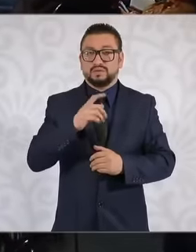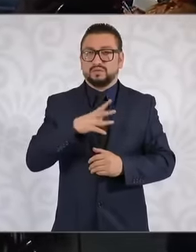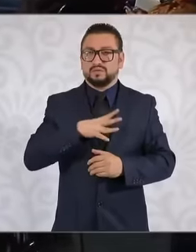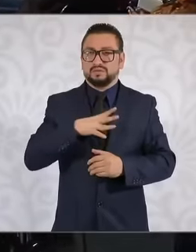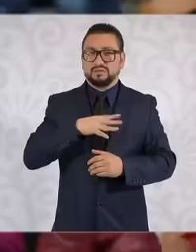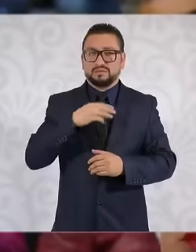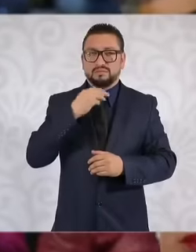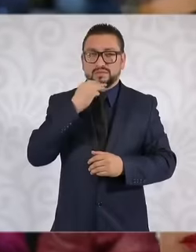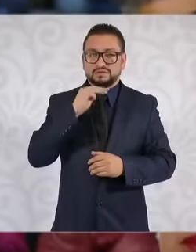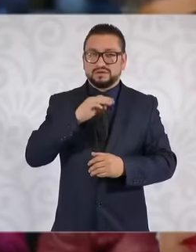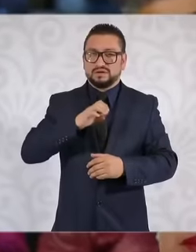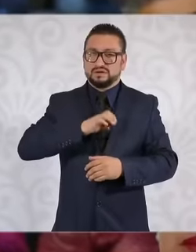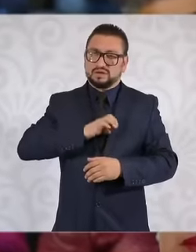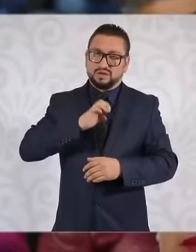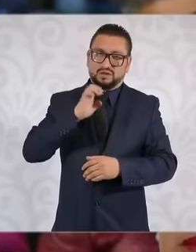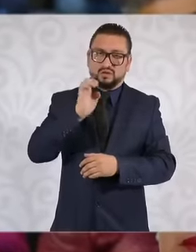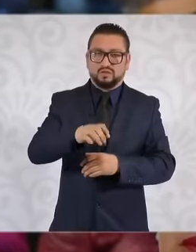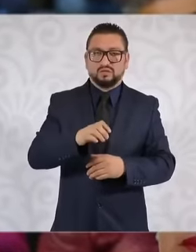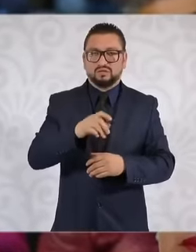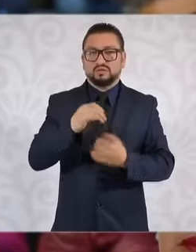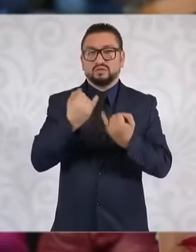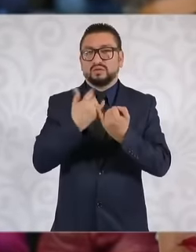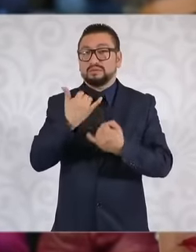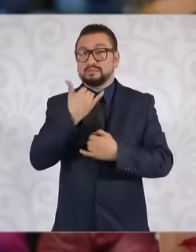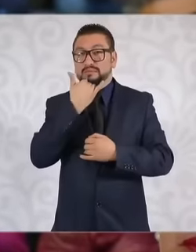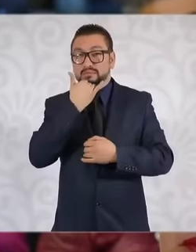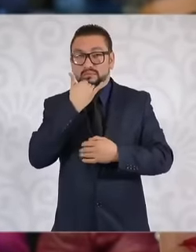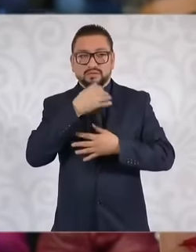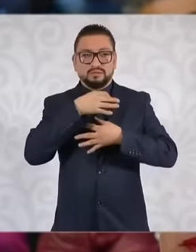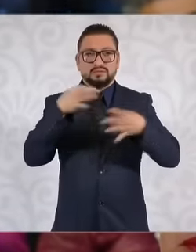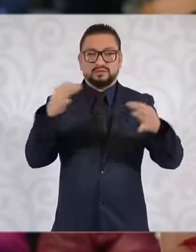public apologies also have a lot to do with these two questions that